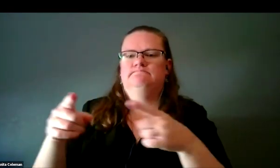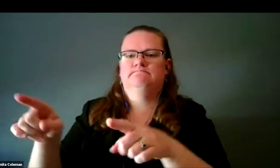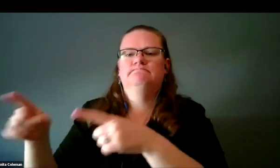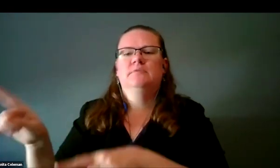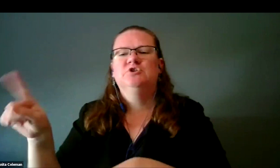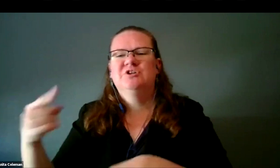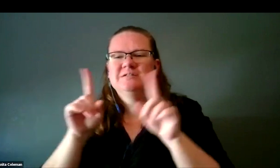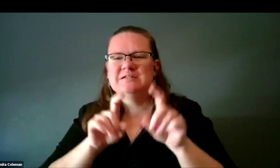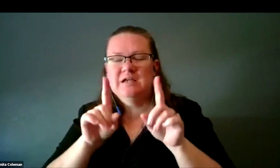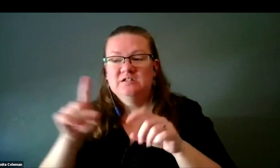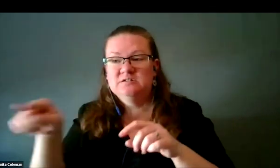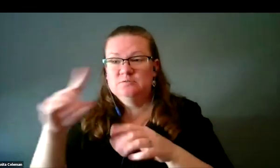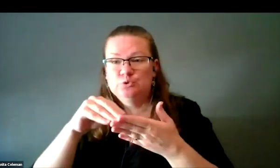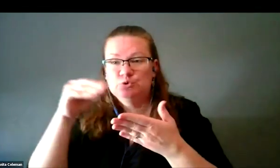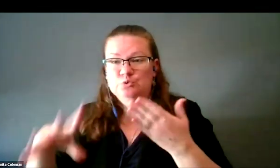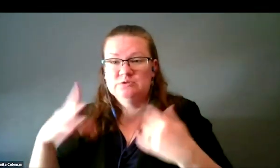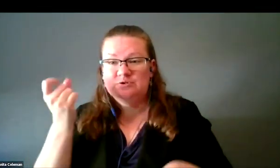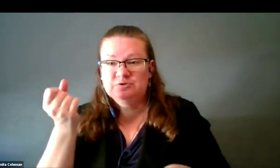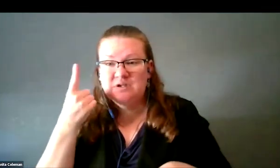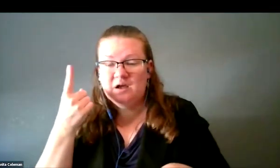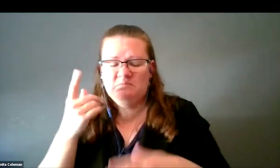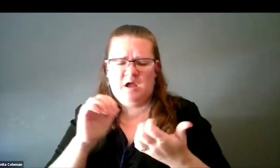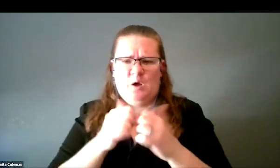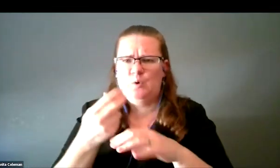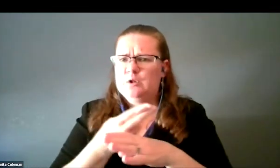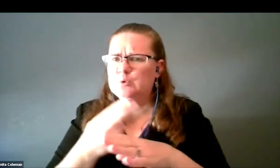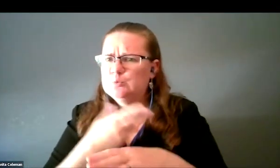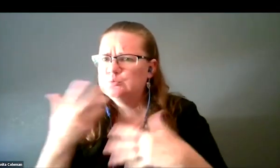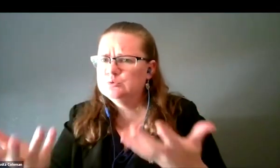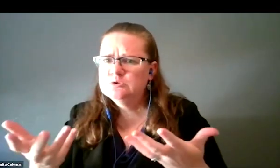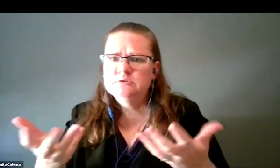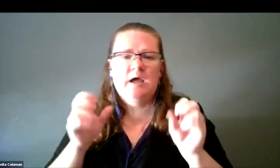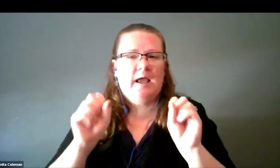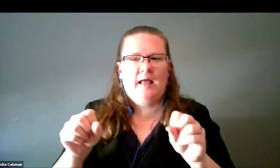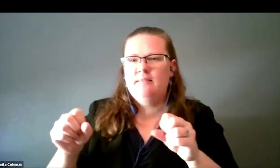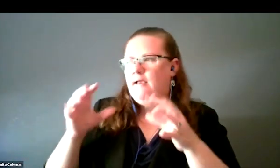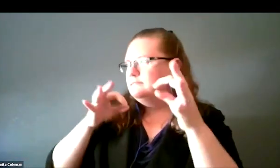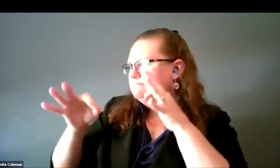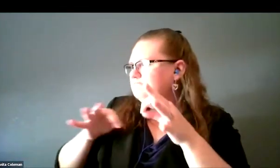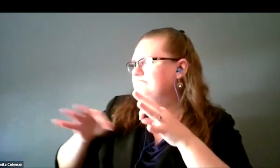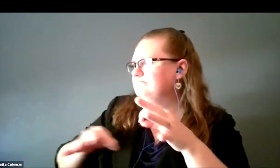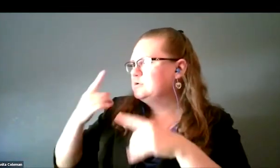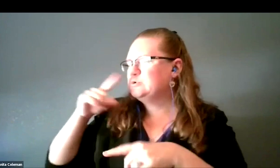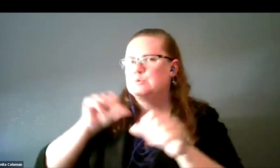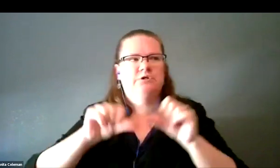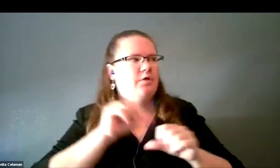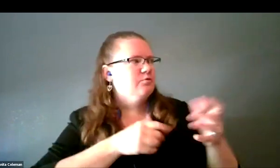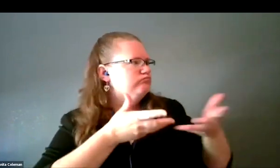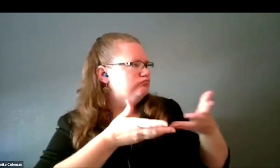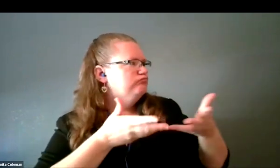to test do the students understand it, how do they use them, can they tell each other what this is about,